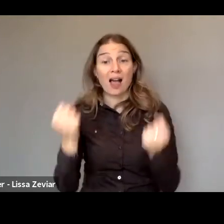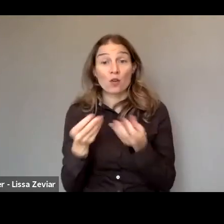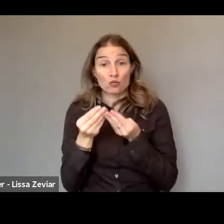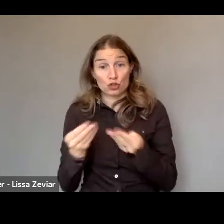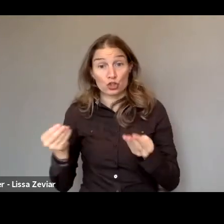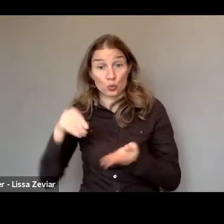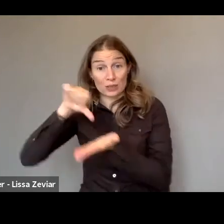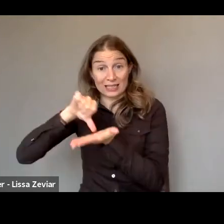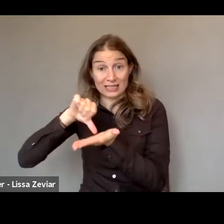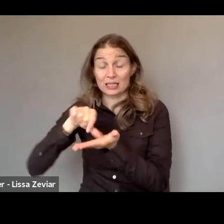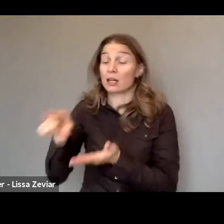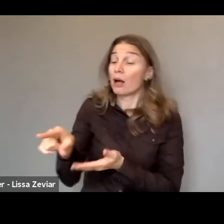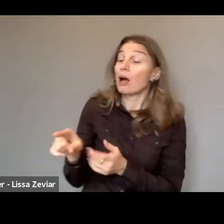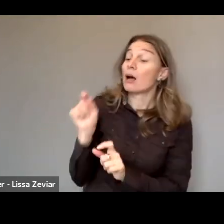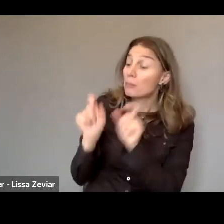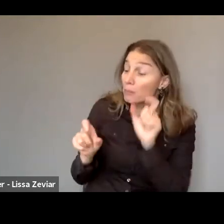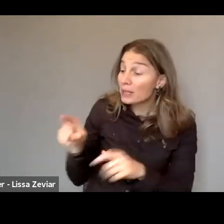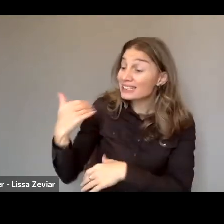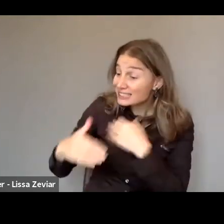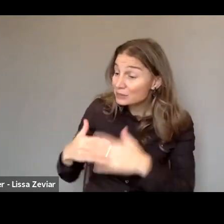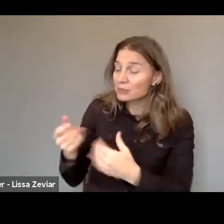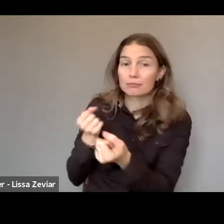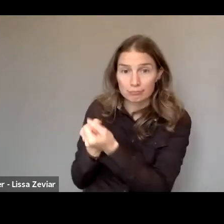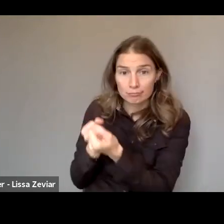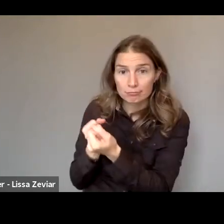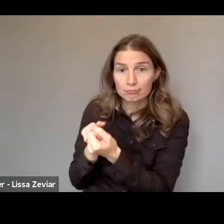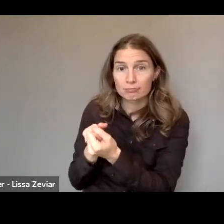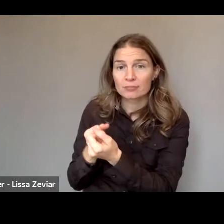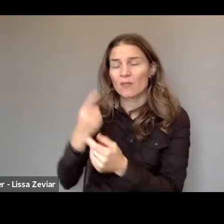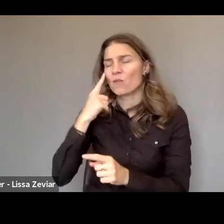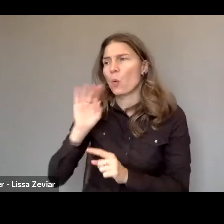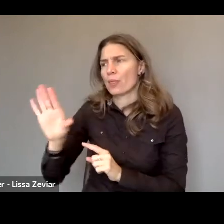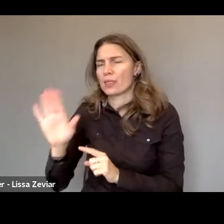women with disabilities in their intimate life and parenting.